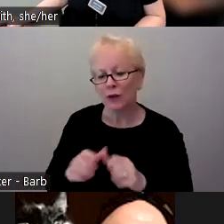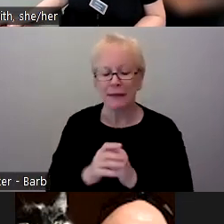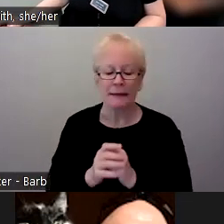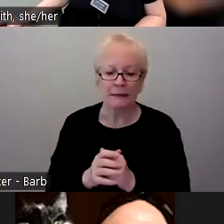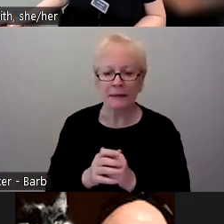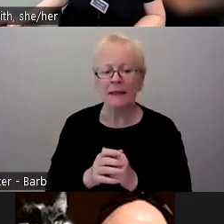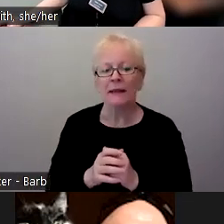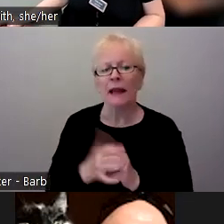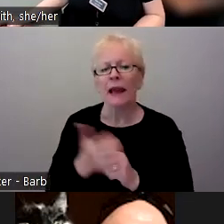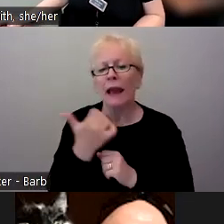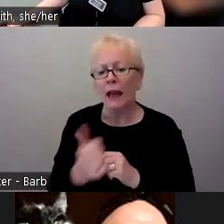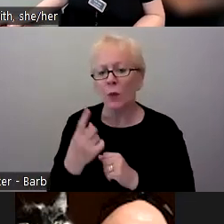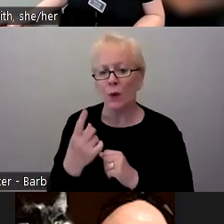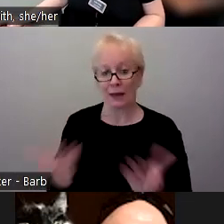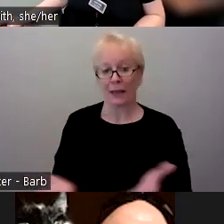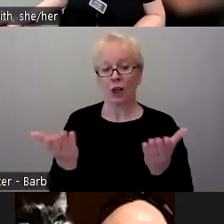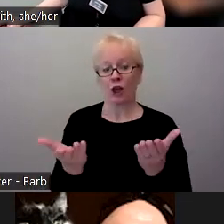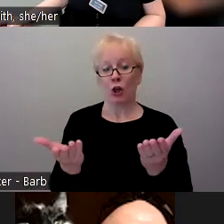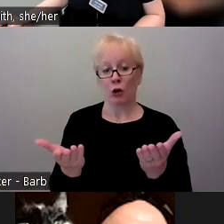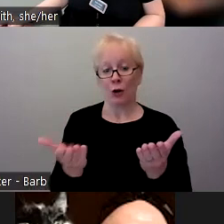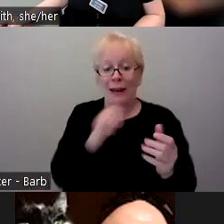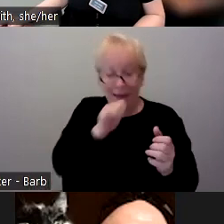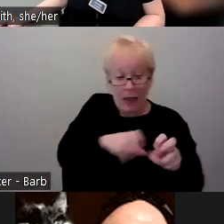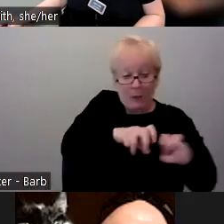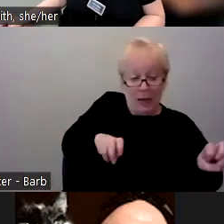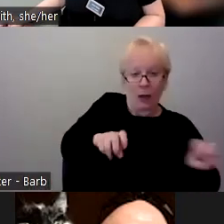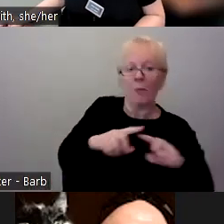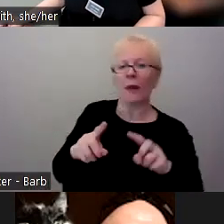But does anyone who's here today who's not a panelist have a question?